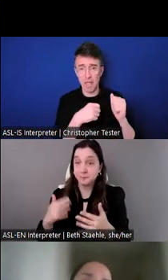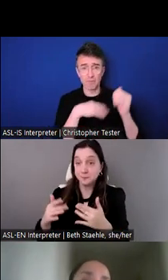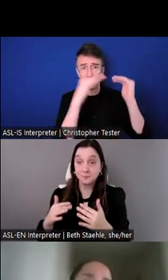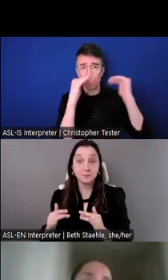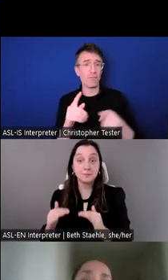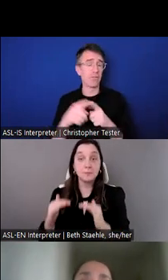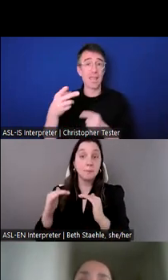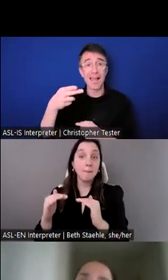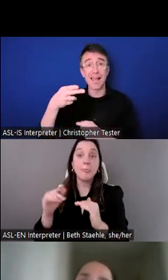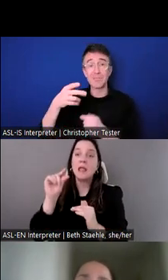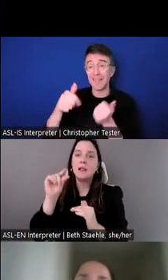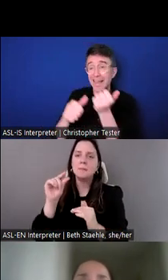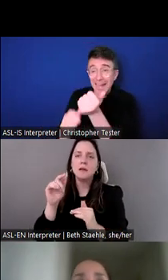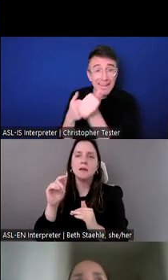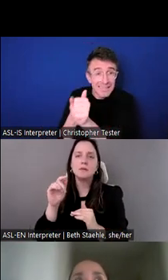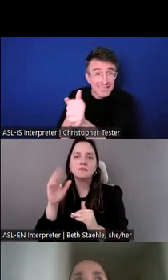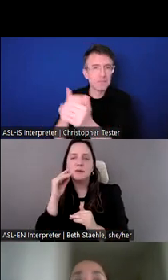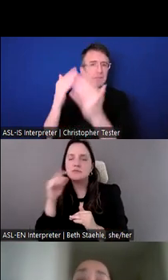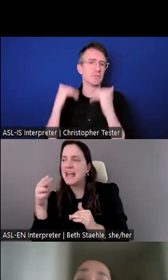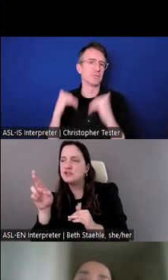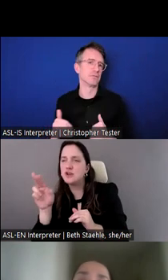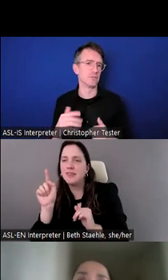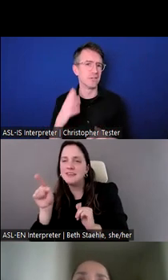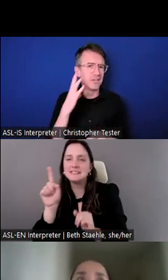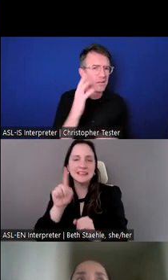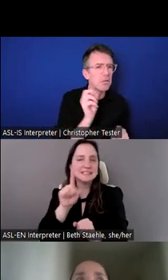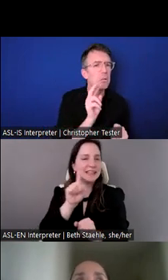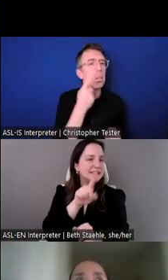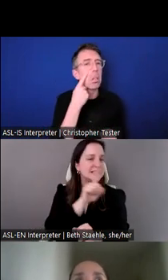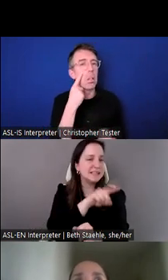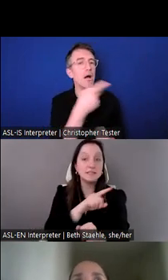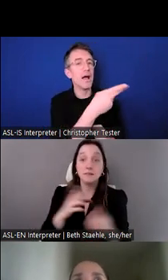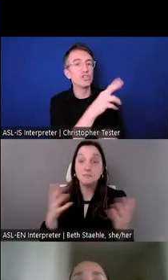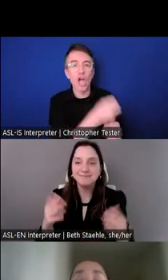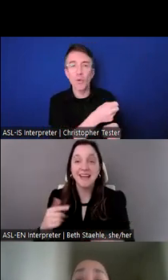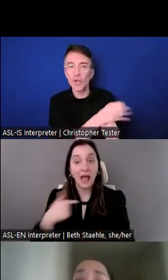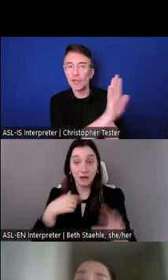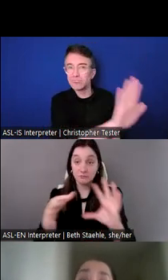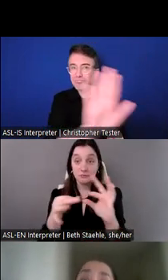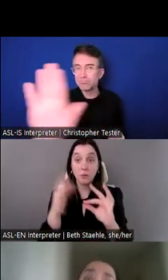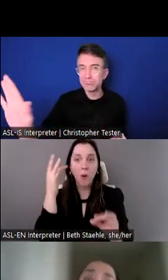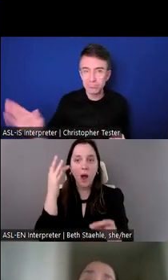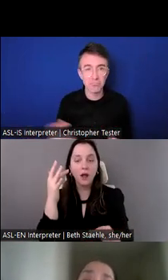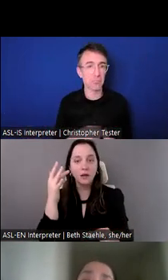in different aspects of HR. I share that with you to let you know that one of the things I really appreciate about